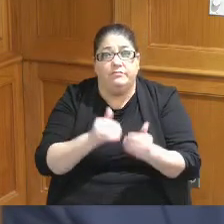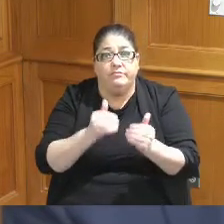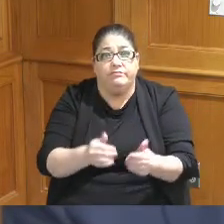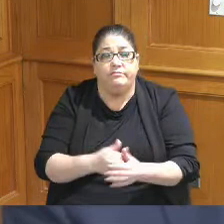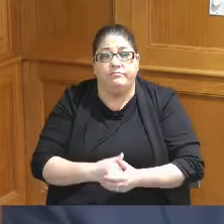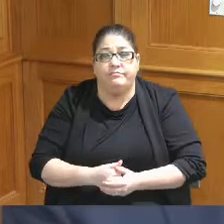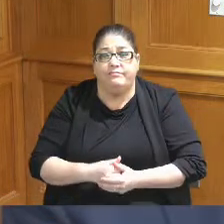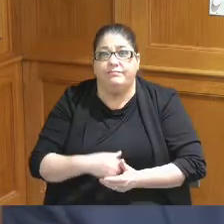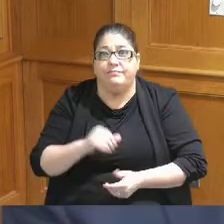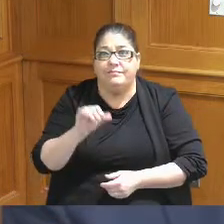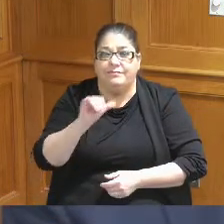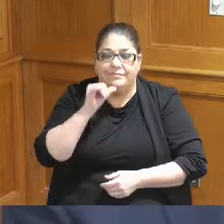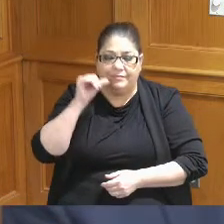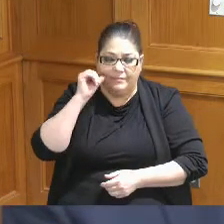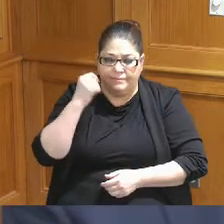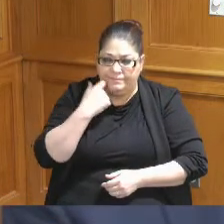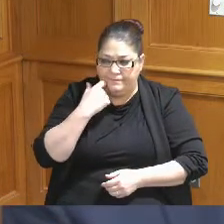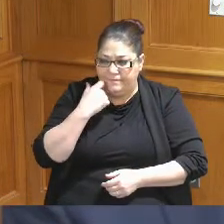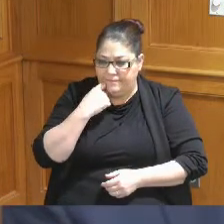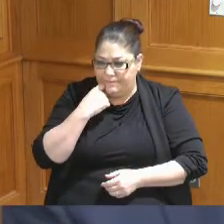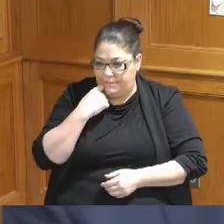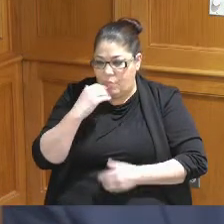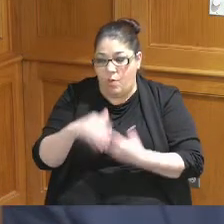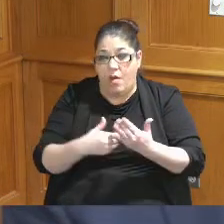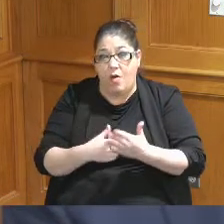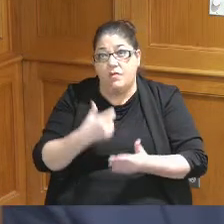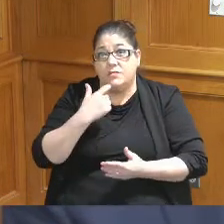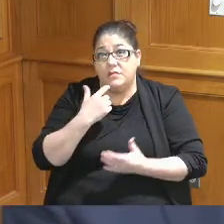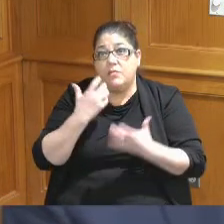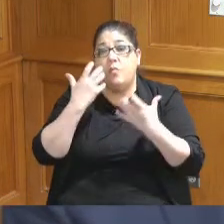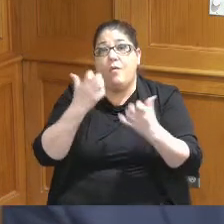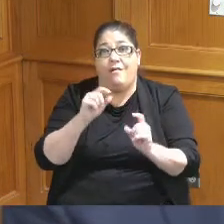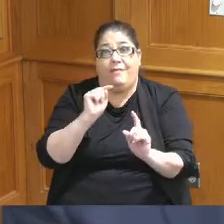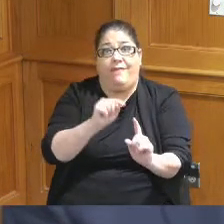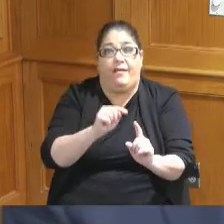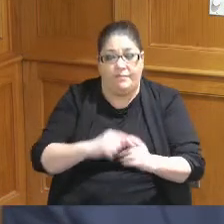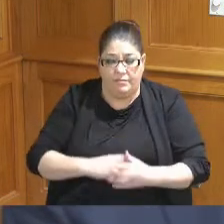recently as yesterday we all said that we wanted to pursue that and I think that is the right